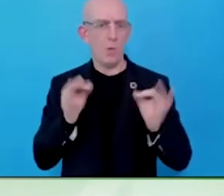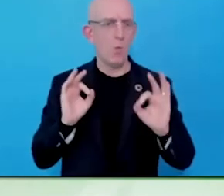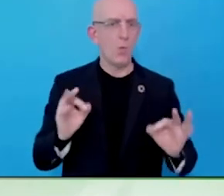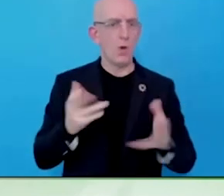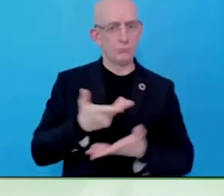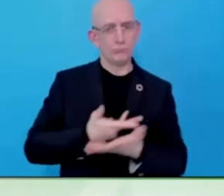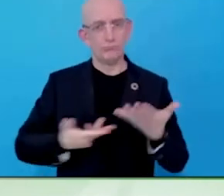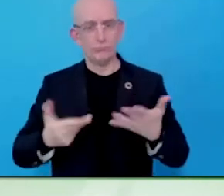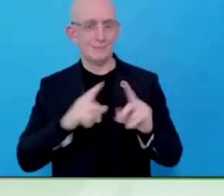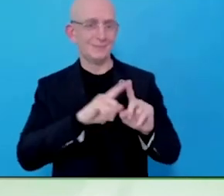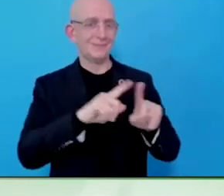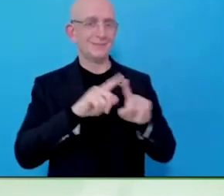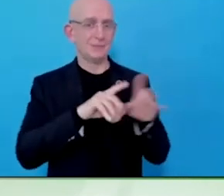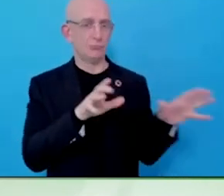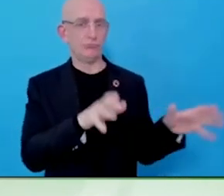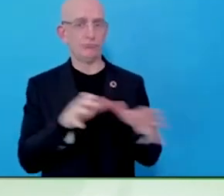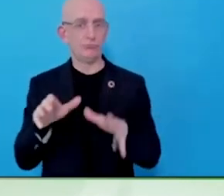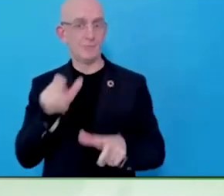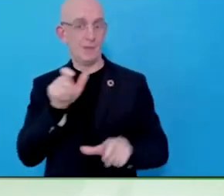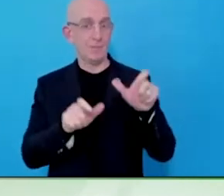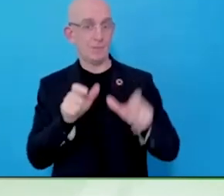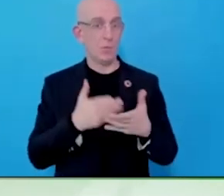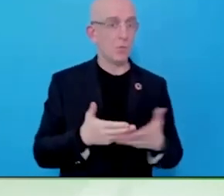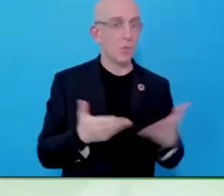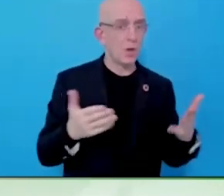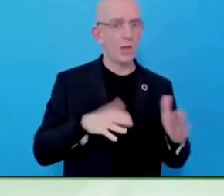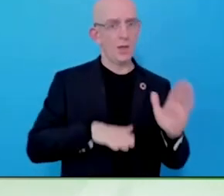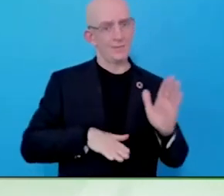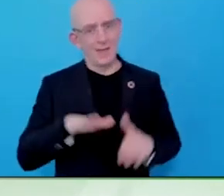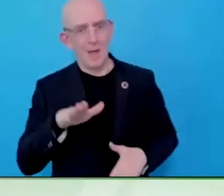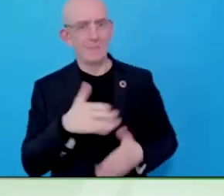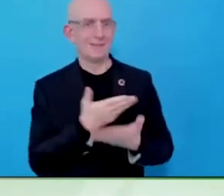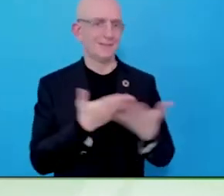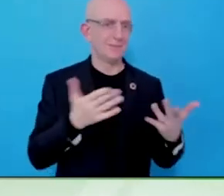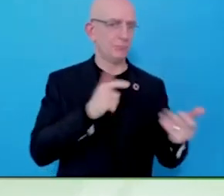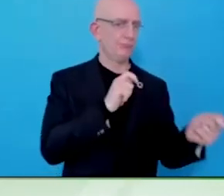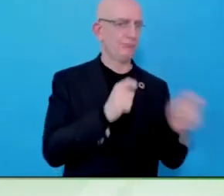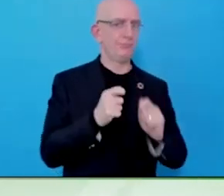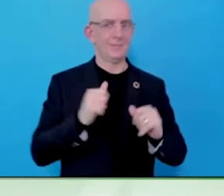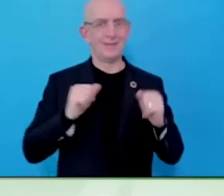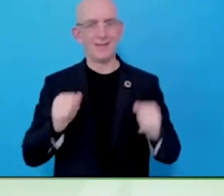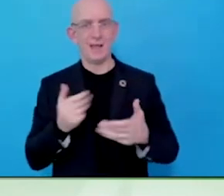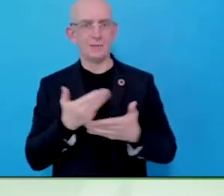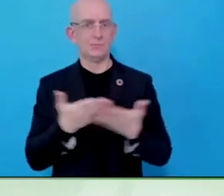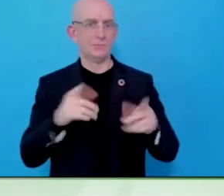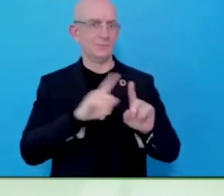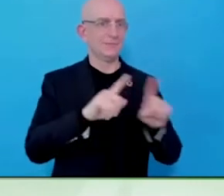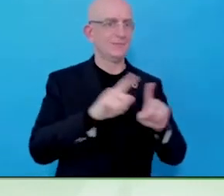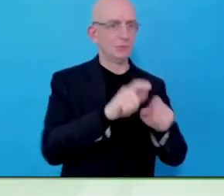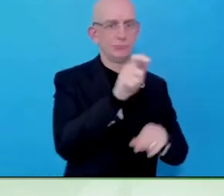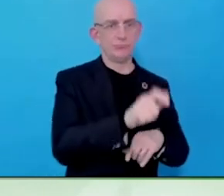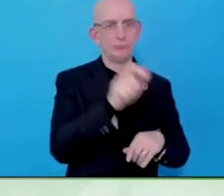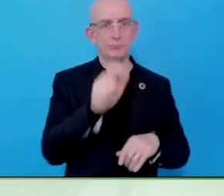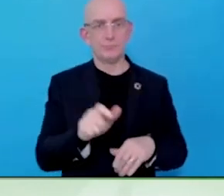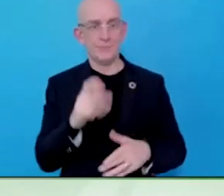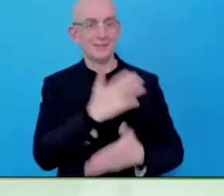So, we have seen progress in terms of more and more companies are beginning to understand that when they deliver the business